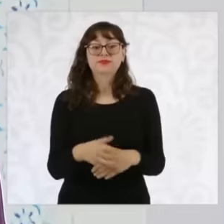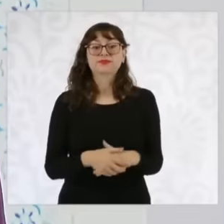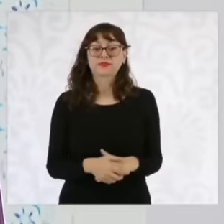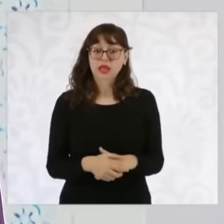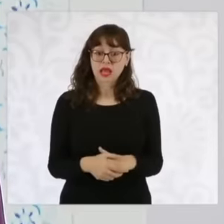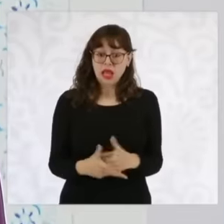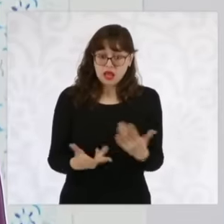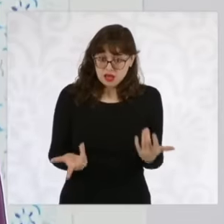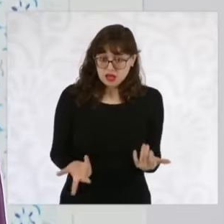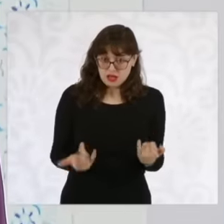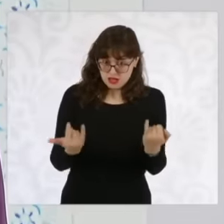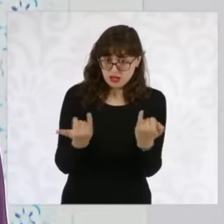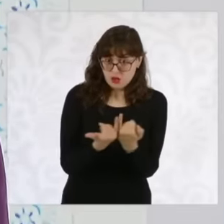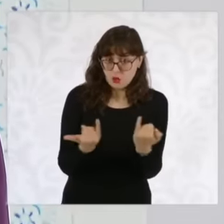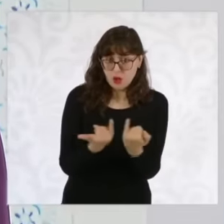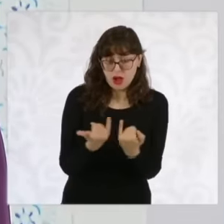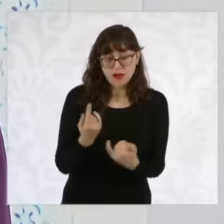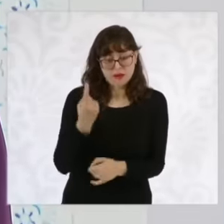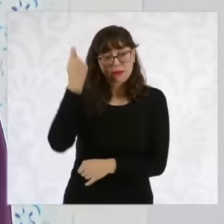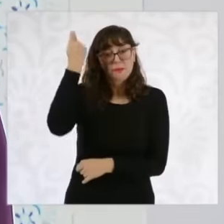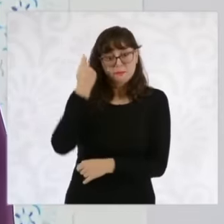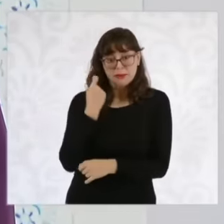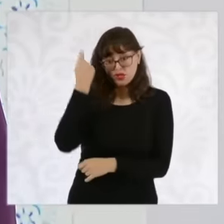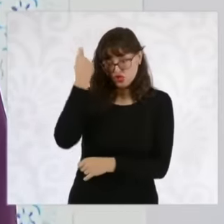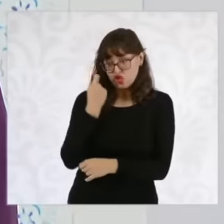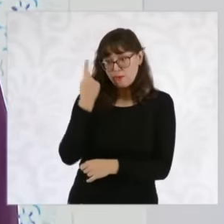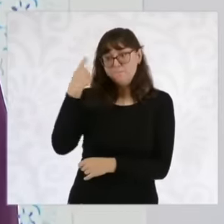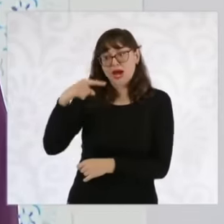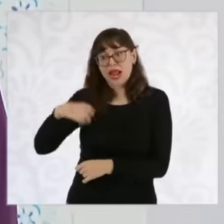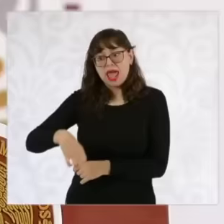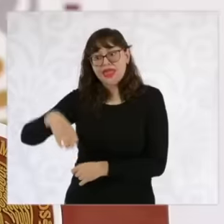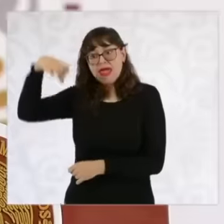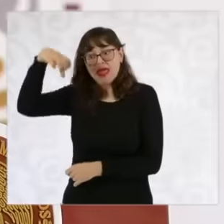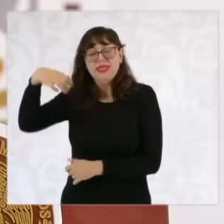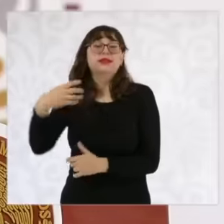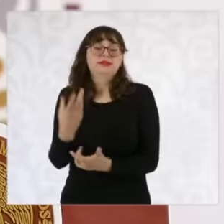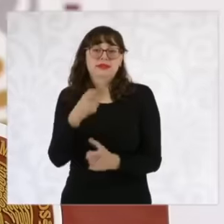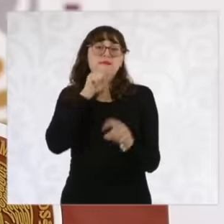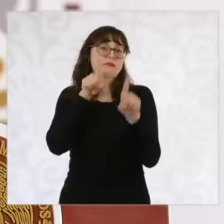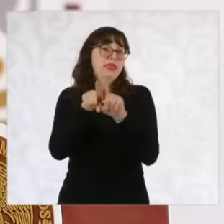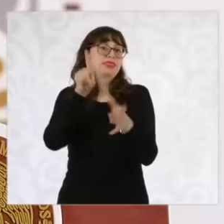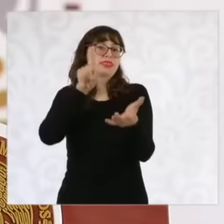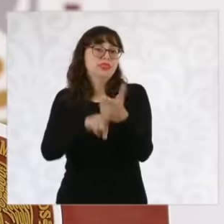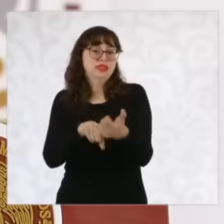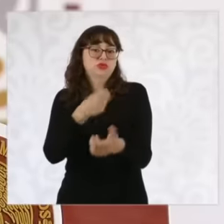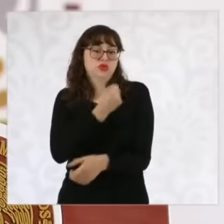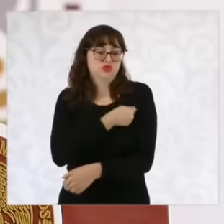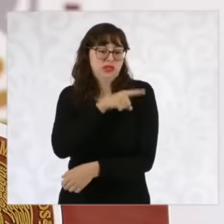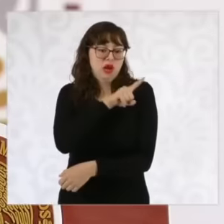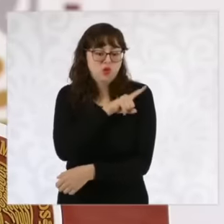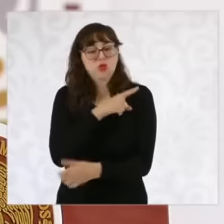can be considered as part of a care system. House-to-house health is also